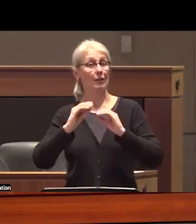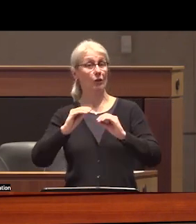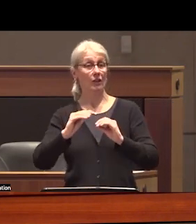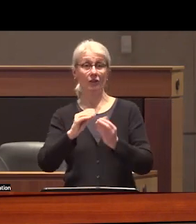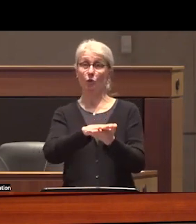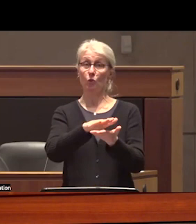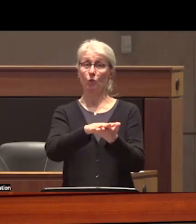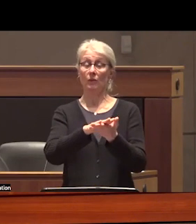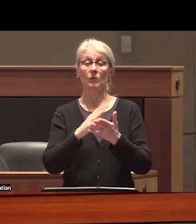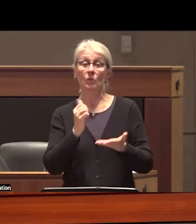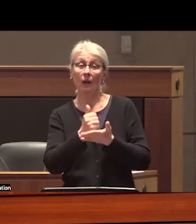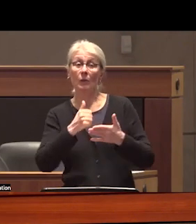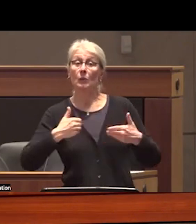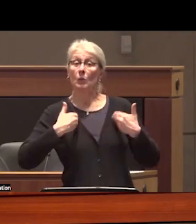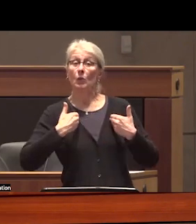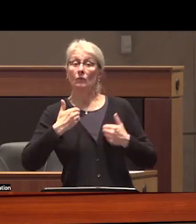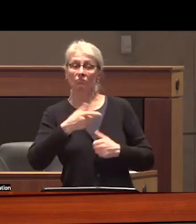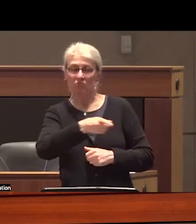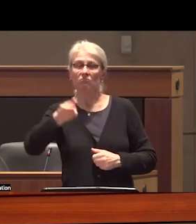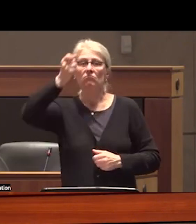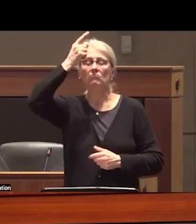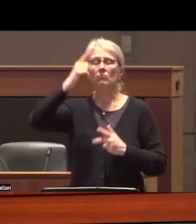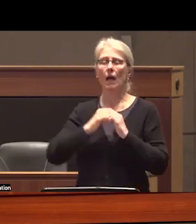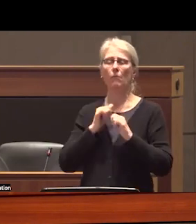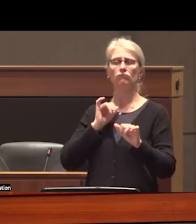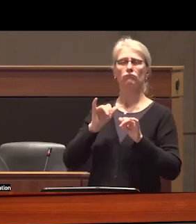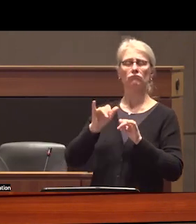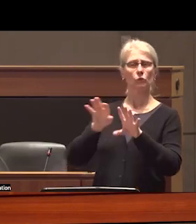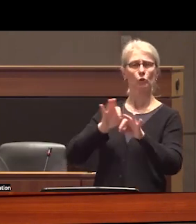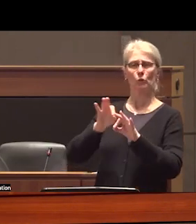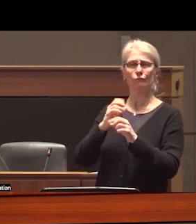young people with the information they need to make informed choices about drug use young